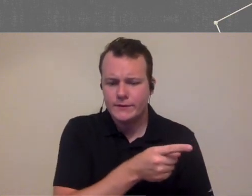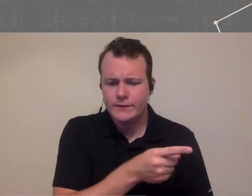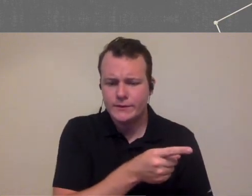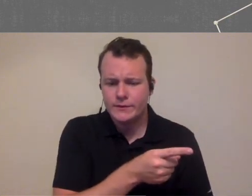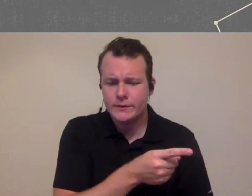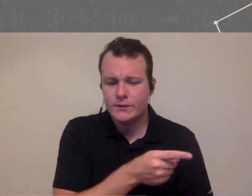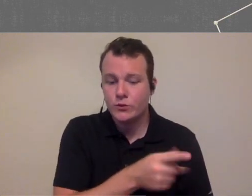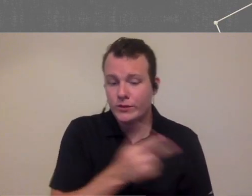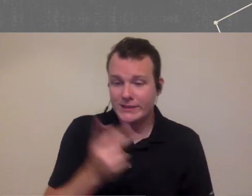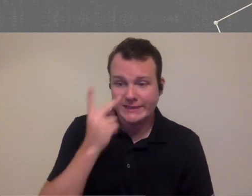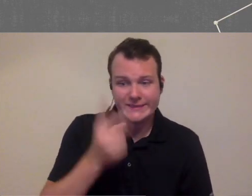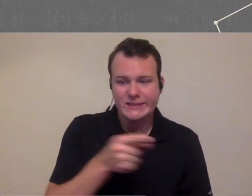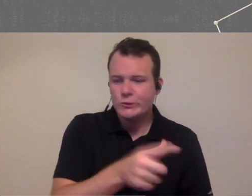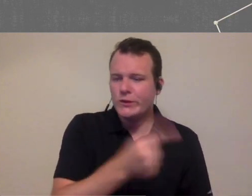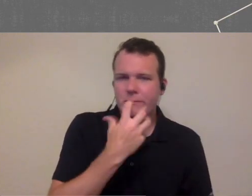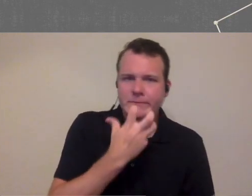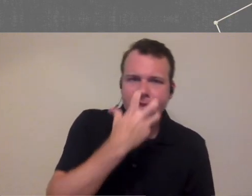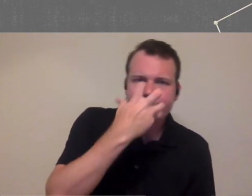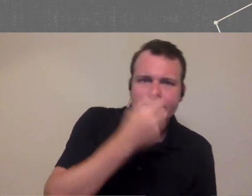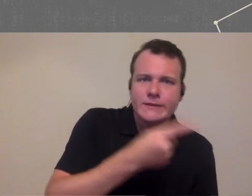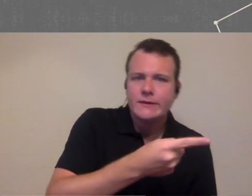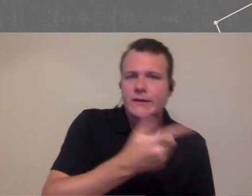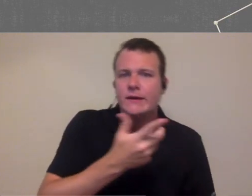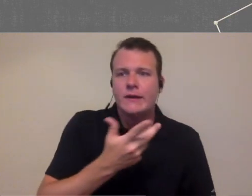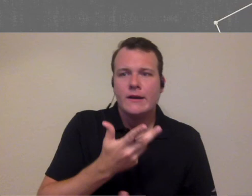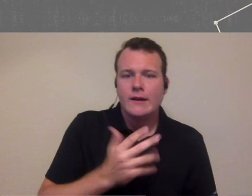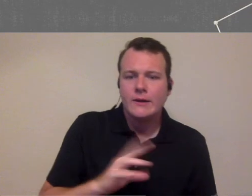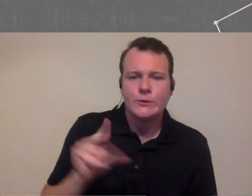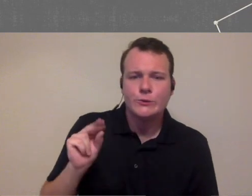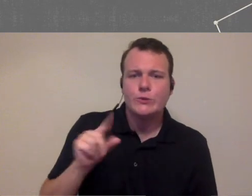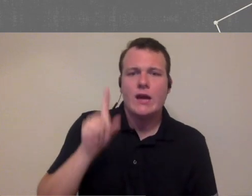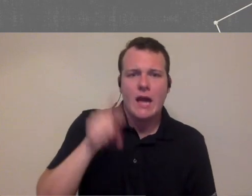see this is not gonna be good then we're really mad you know they're good oh no